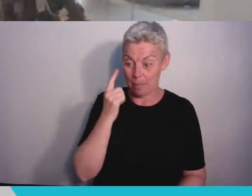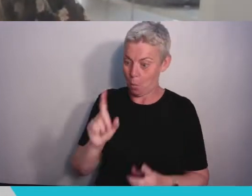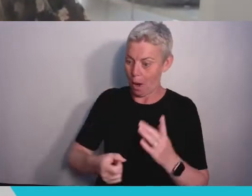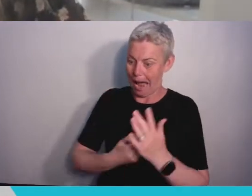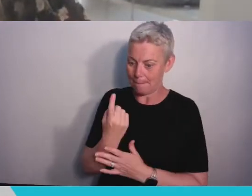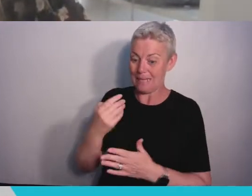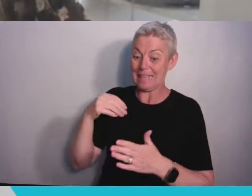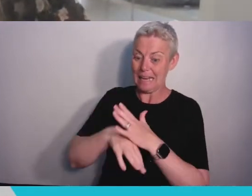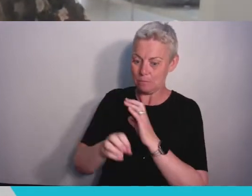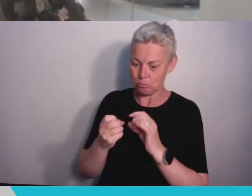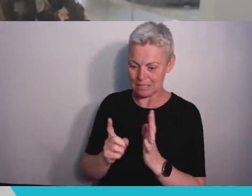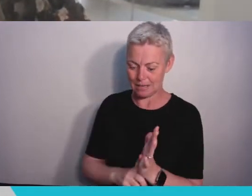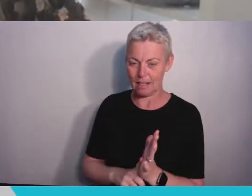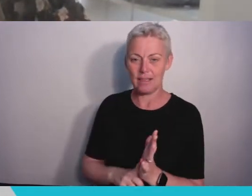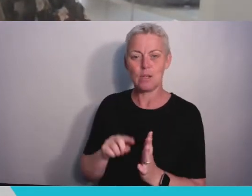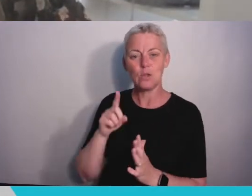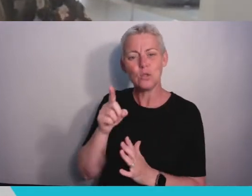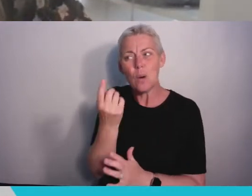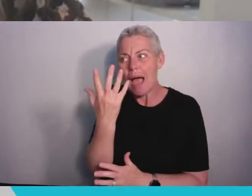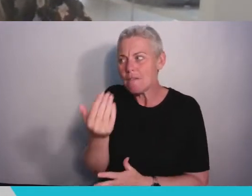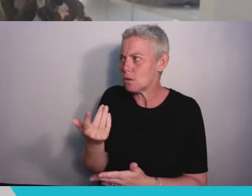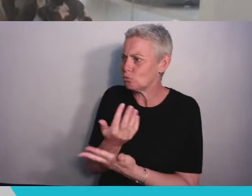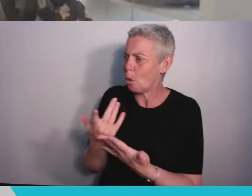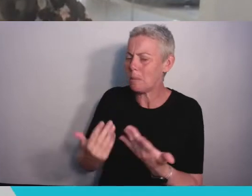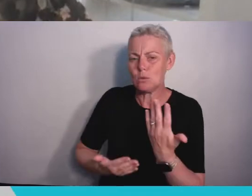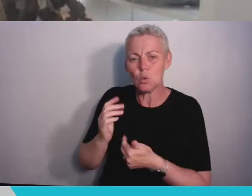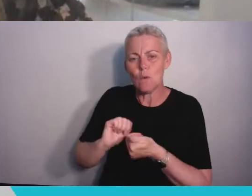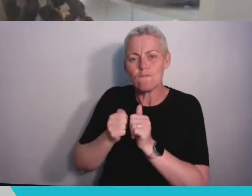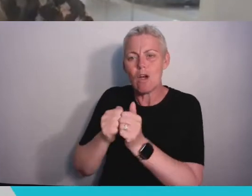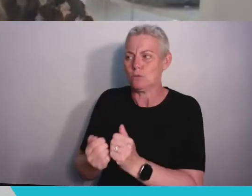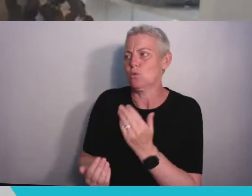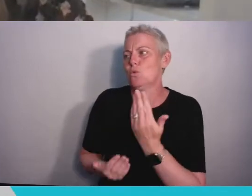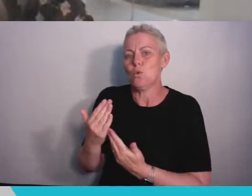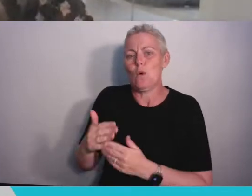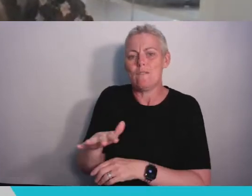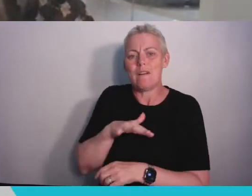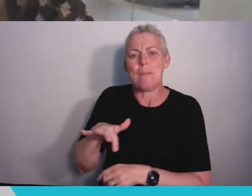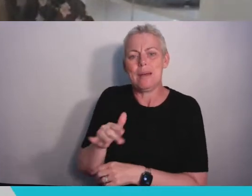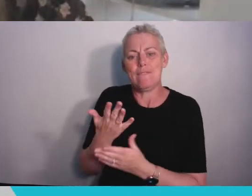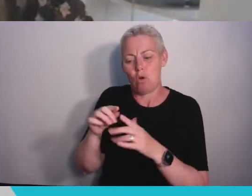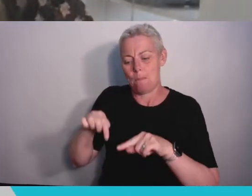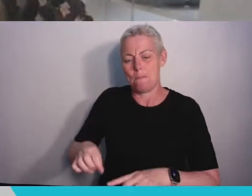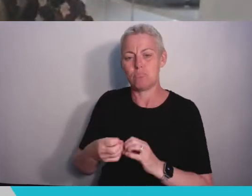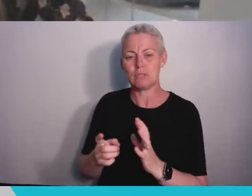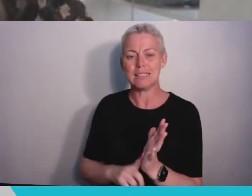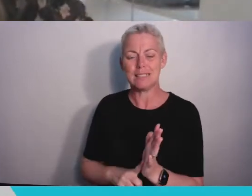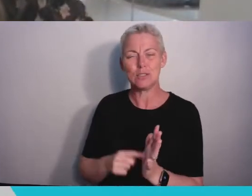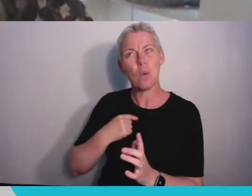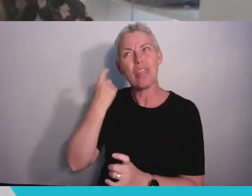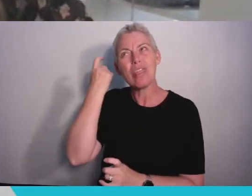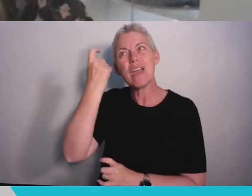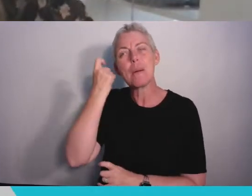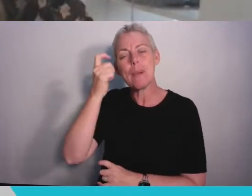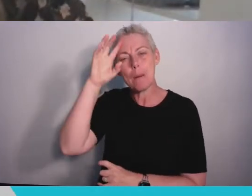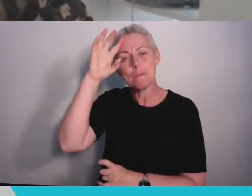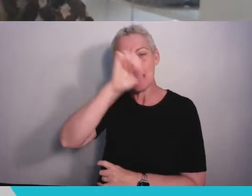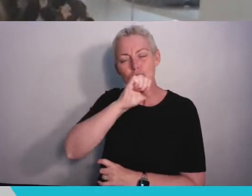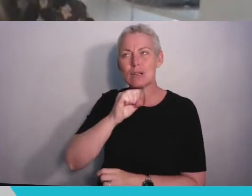of a memory from your time at Bristol that makes you happy, or one that makes you smile, or one that makes you laugh.